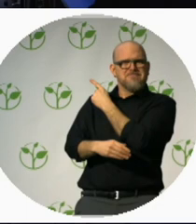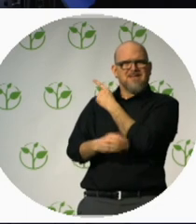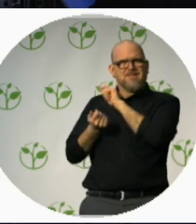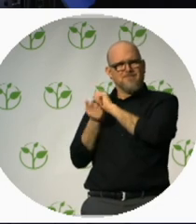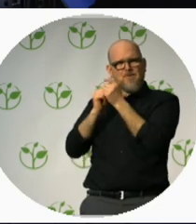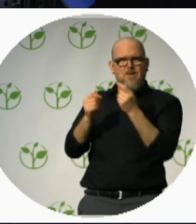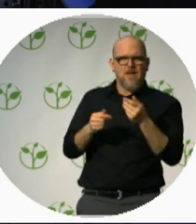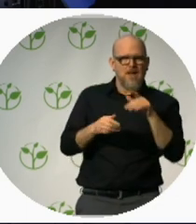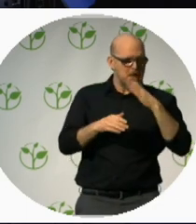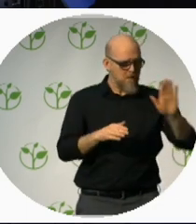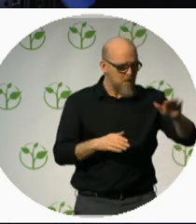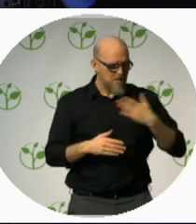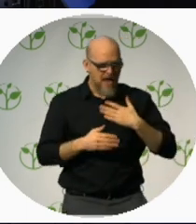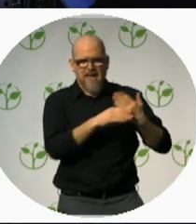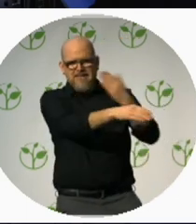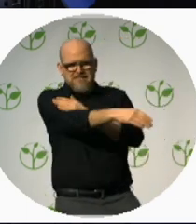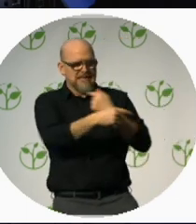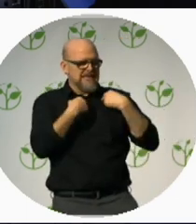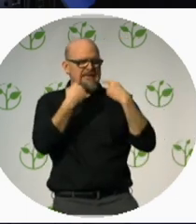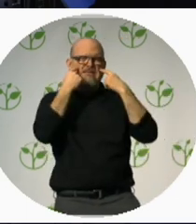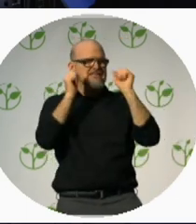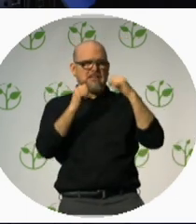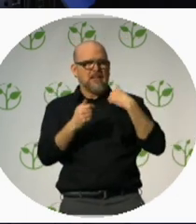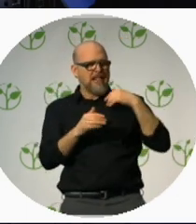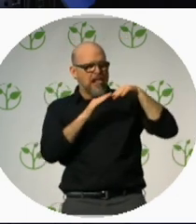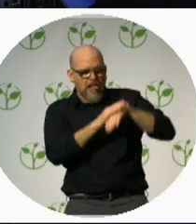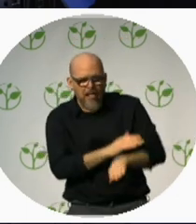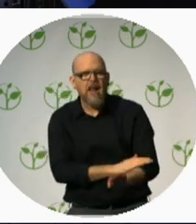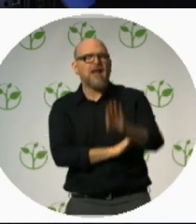Person – His charitable nature has seen Danyl raise hundreds of pounds for “Help for Heroes” through a sponsored walk.